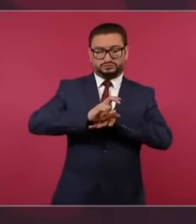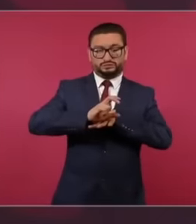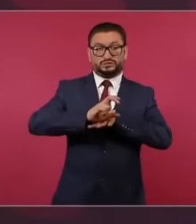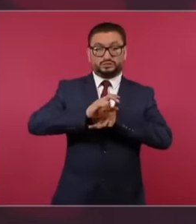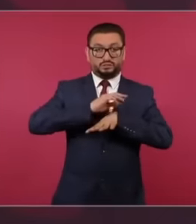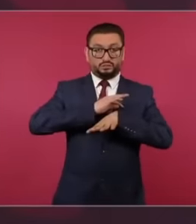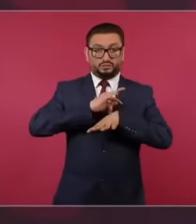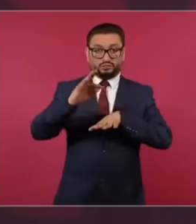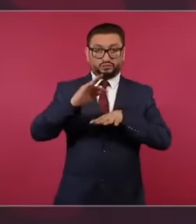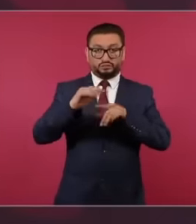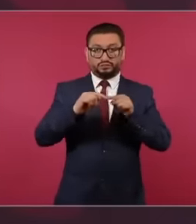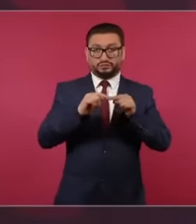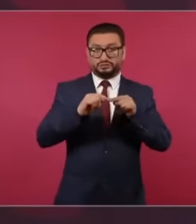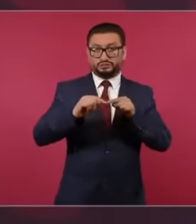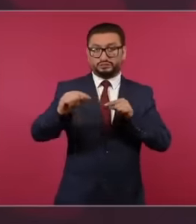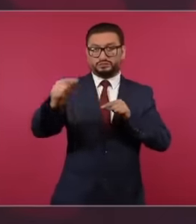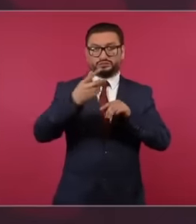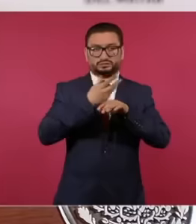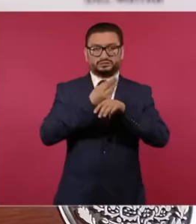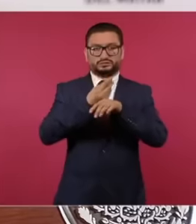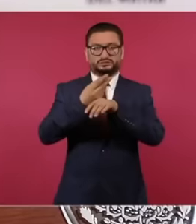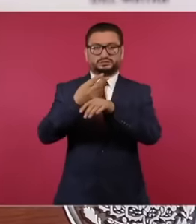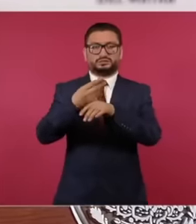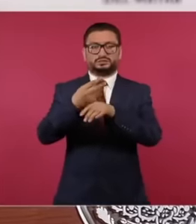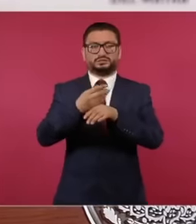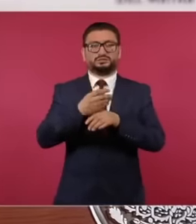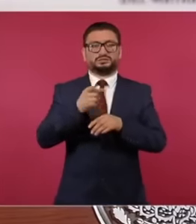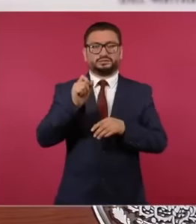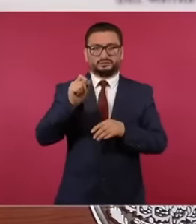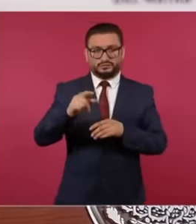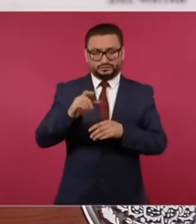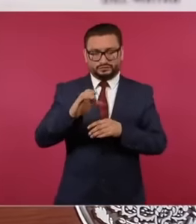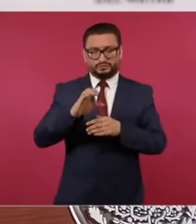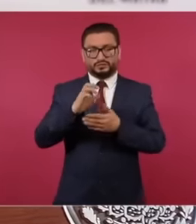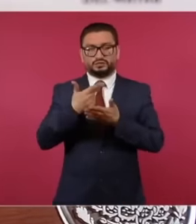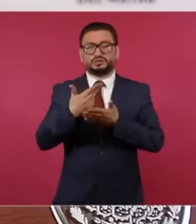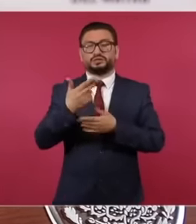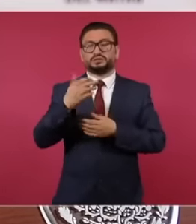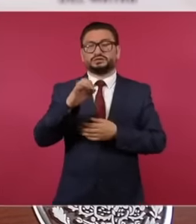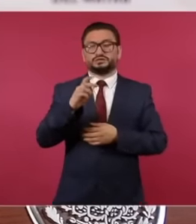from Chetumal to